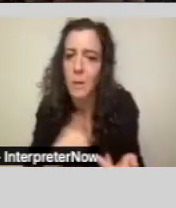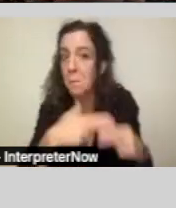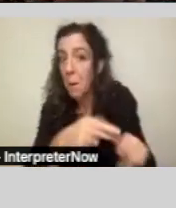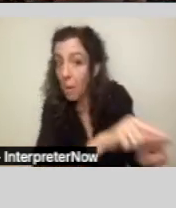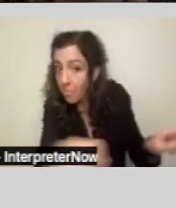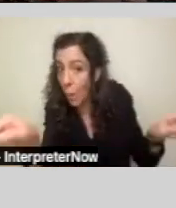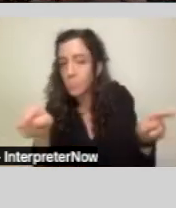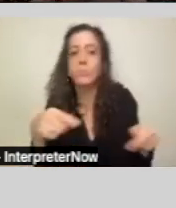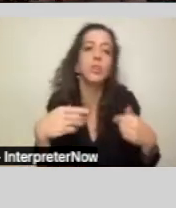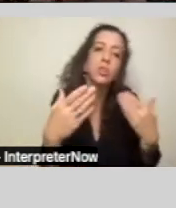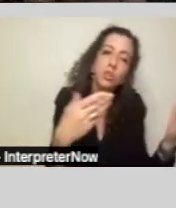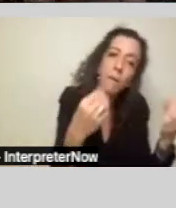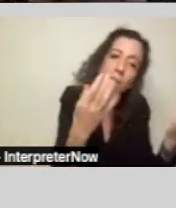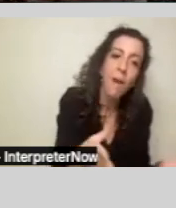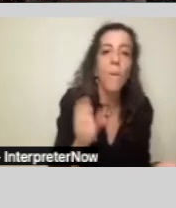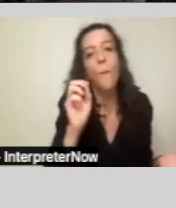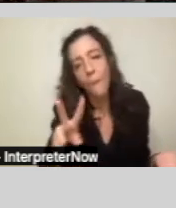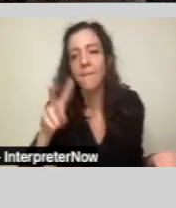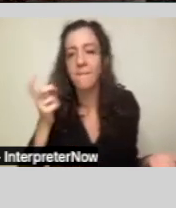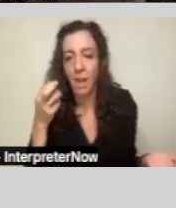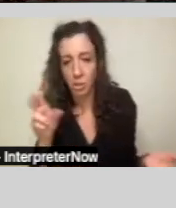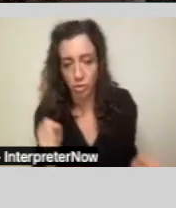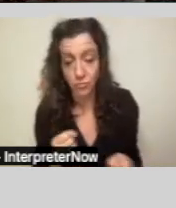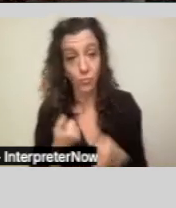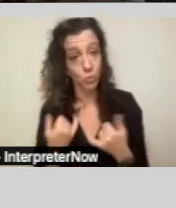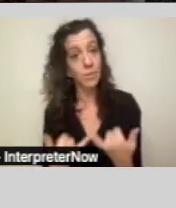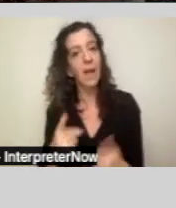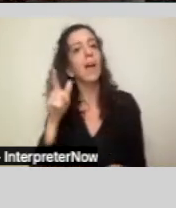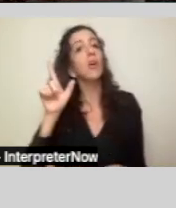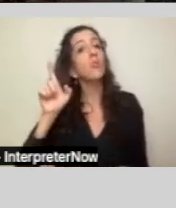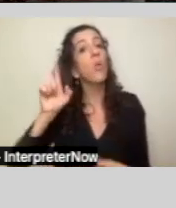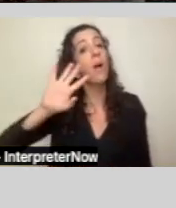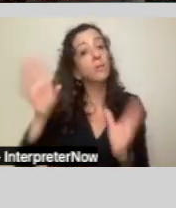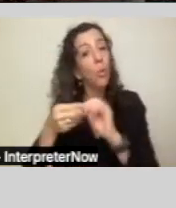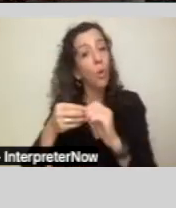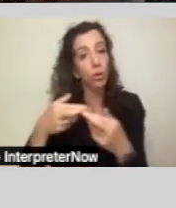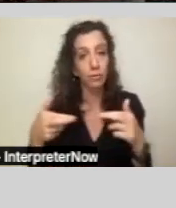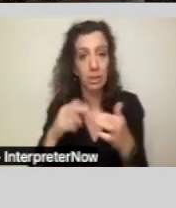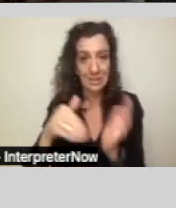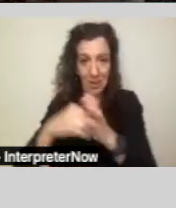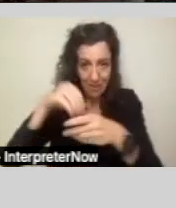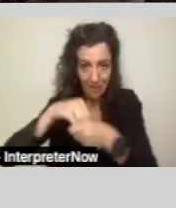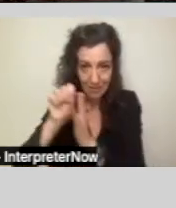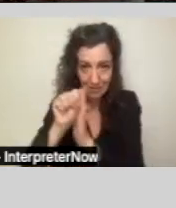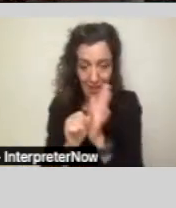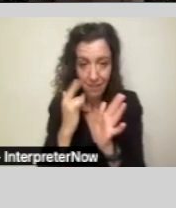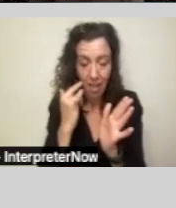And today, there are 21 regional centers in California that serve nearly 400,000 people